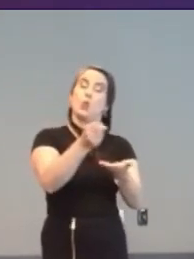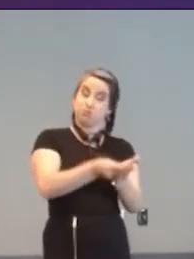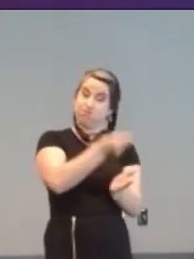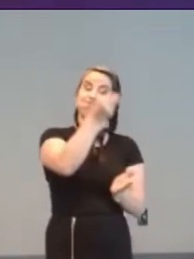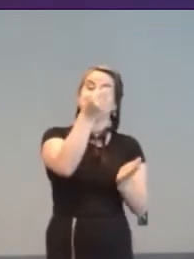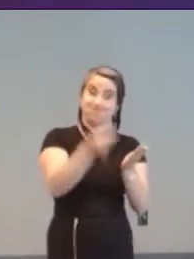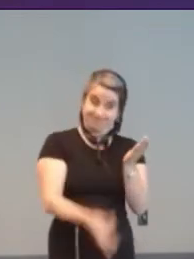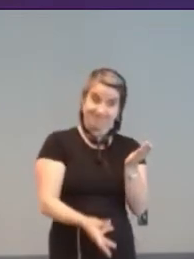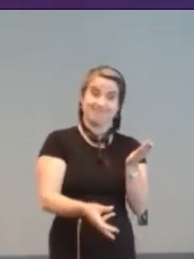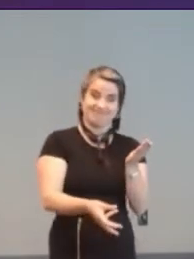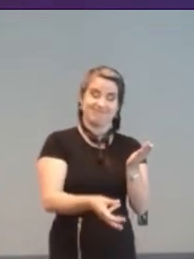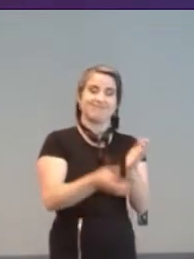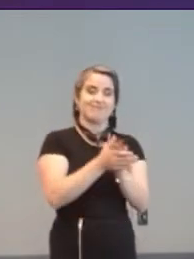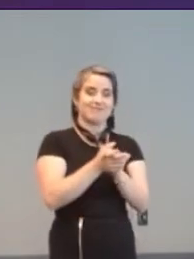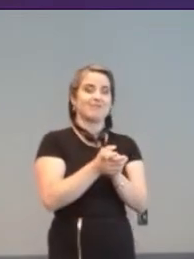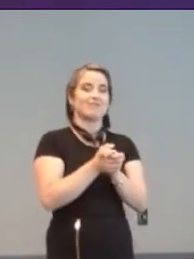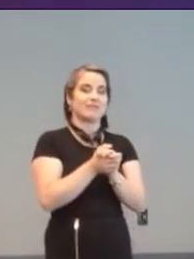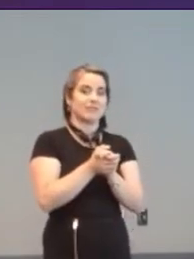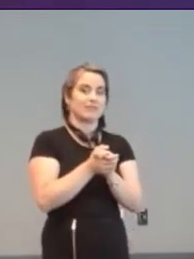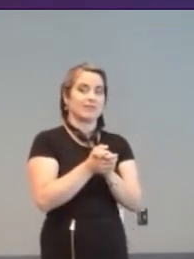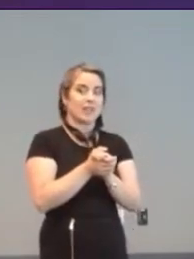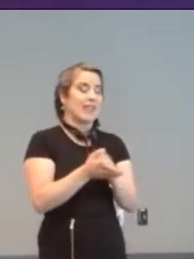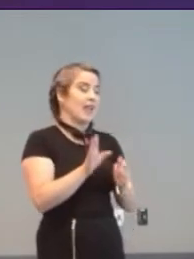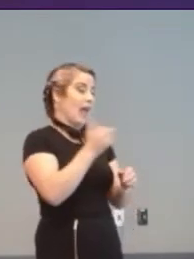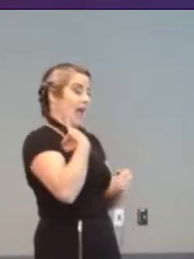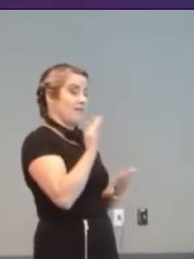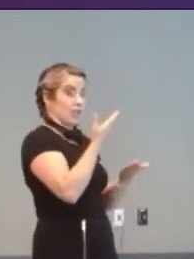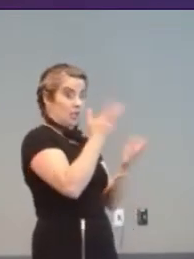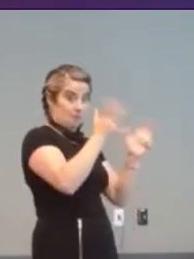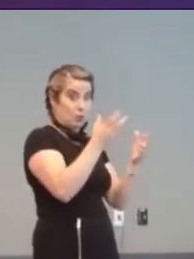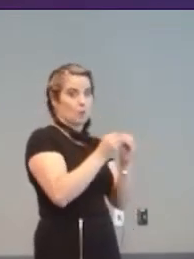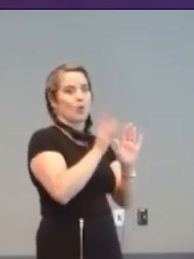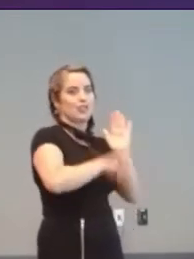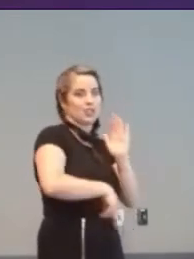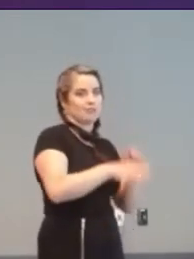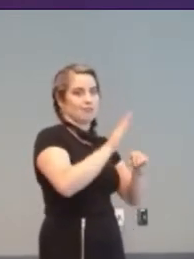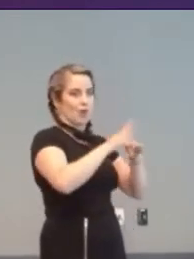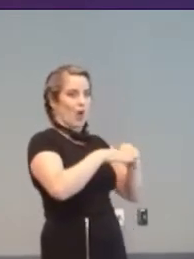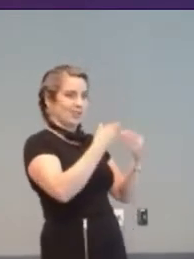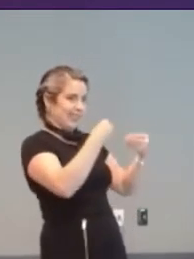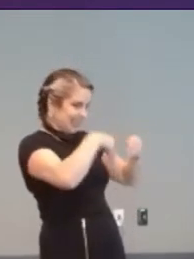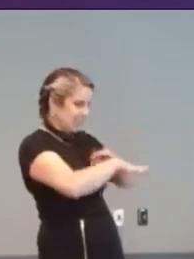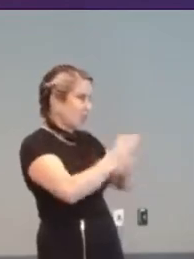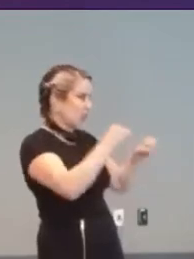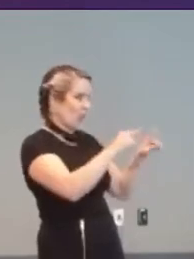the alternative of adapting cheaper off-the-shelf computers, it lost out.